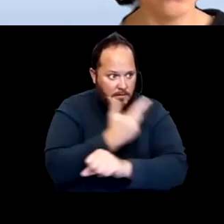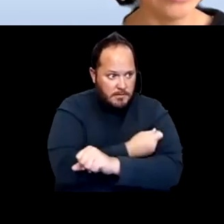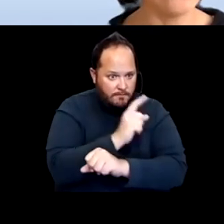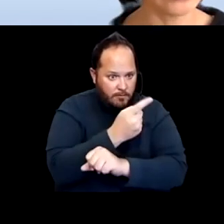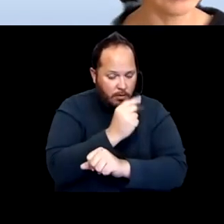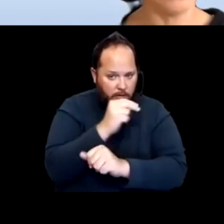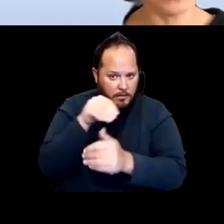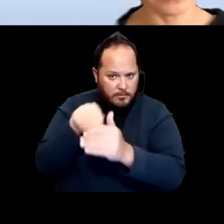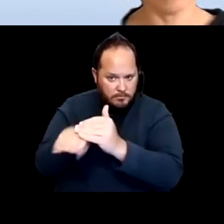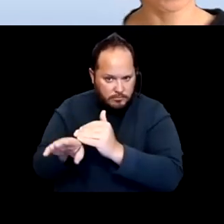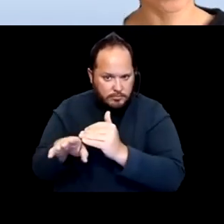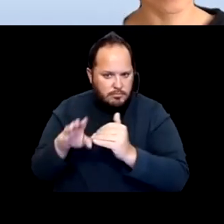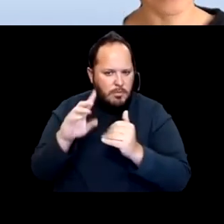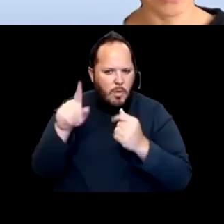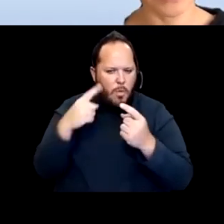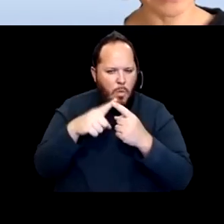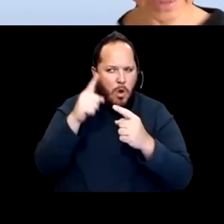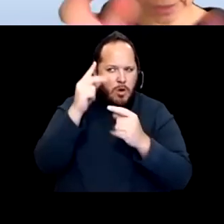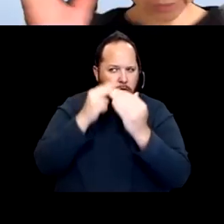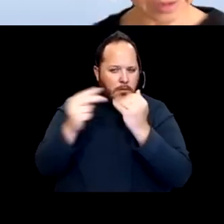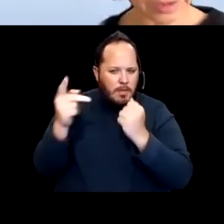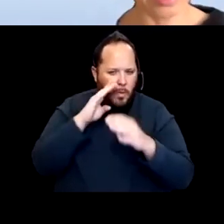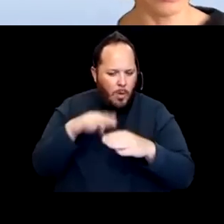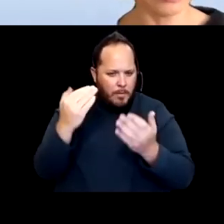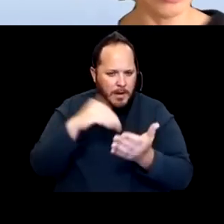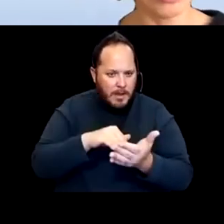When do you foresee them opening?" And I think that also leads to the broader question